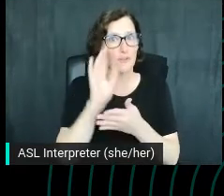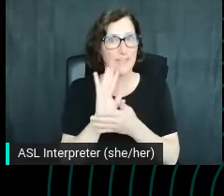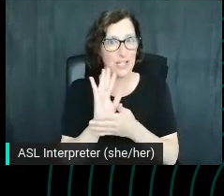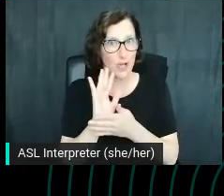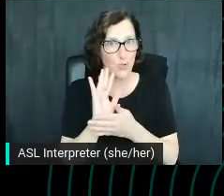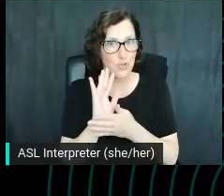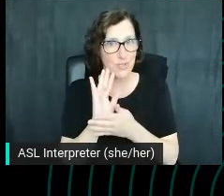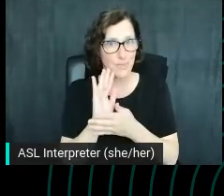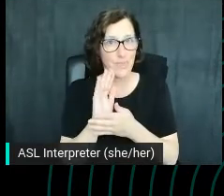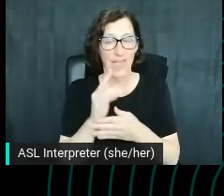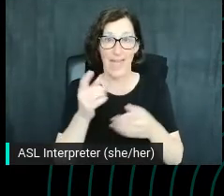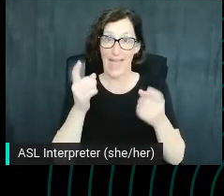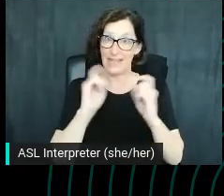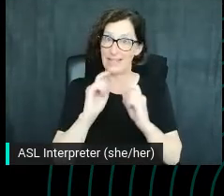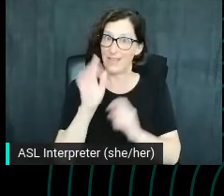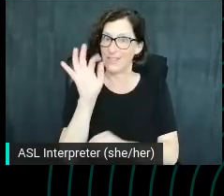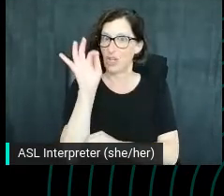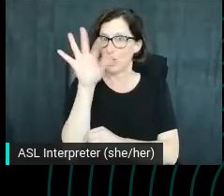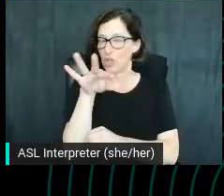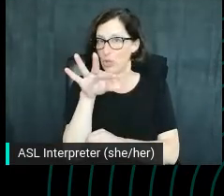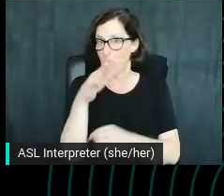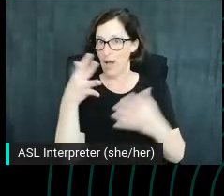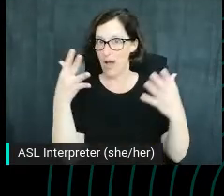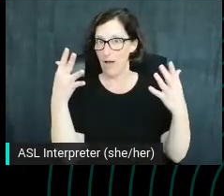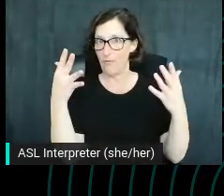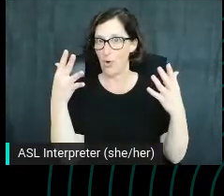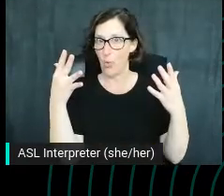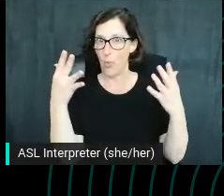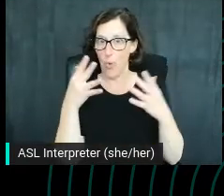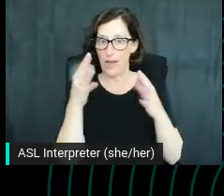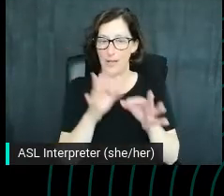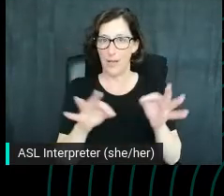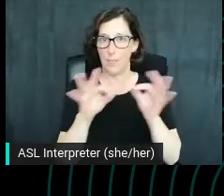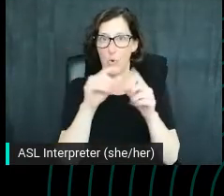it gives us a clue as to what longer tail keywords could be an appropriate target.